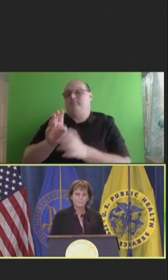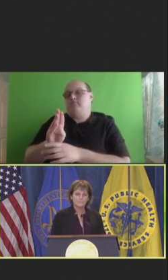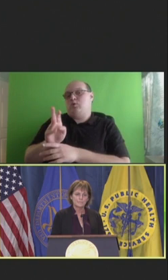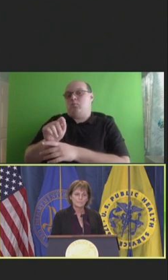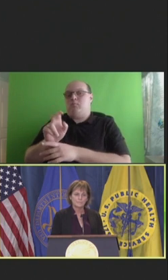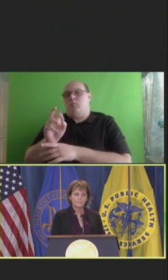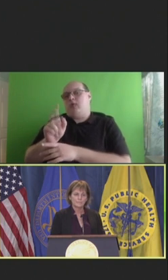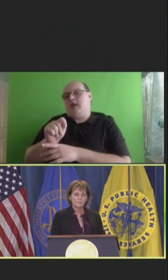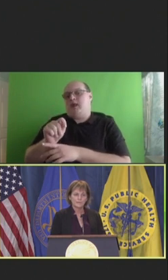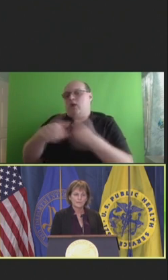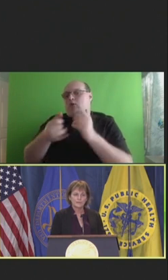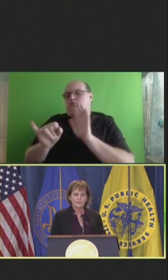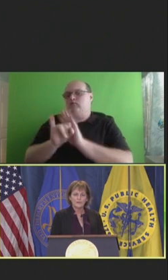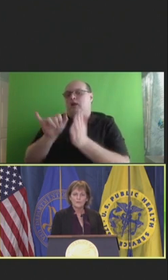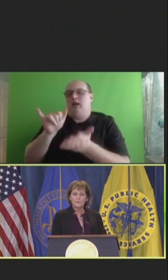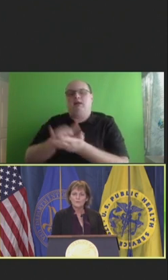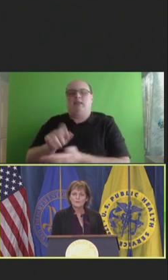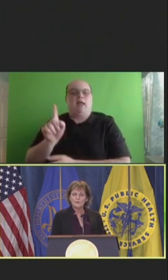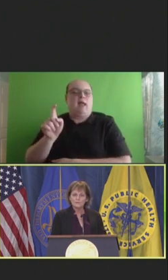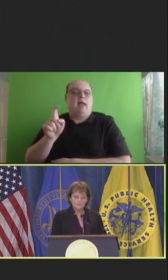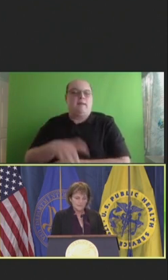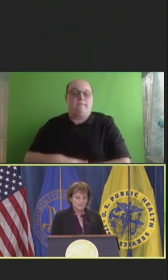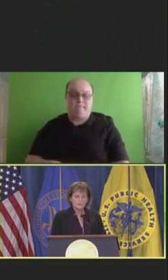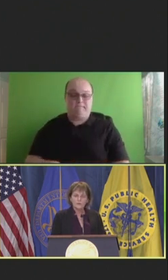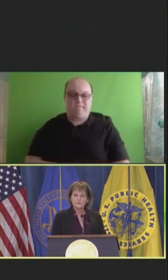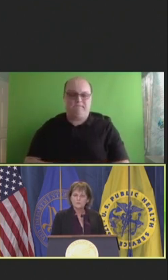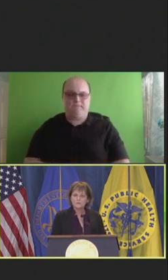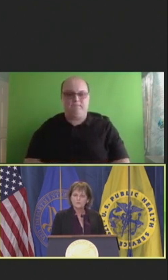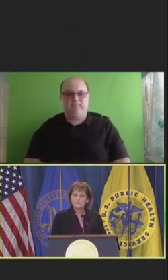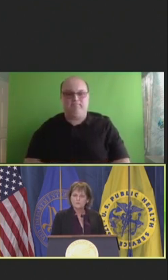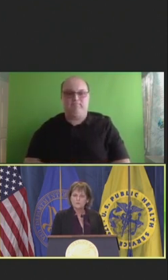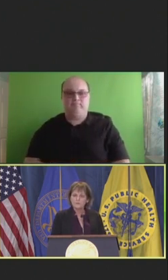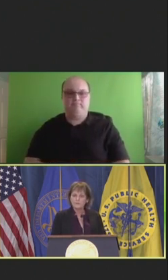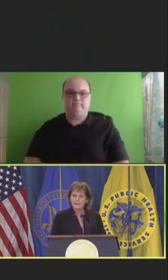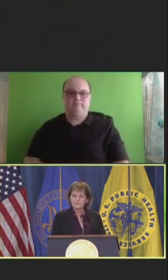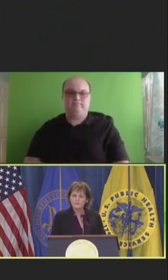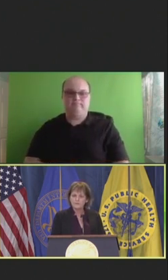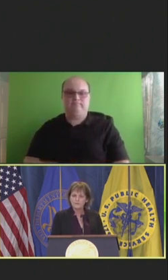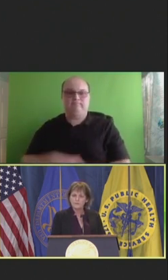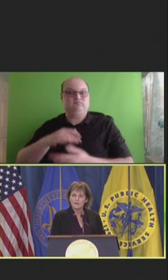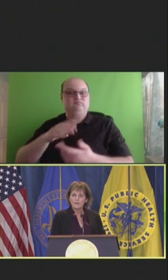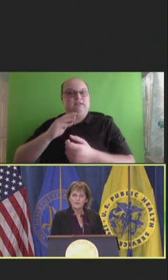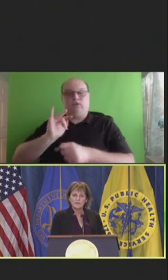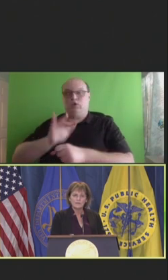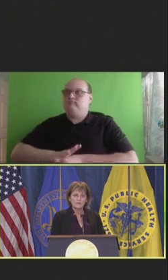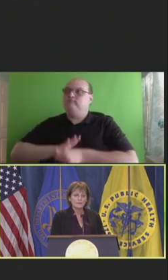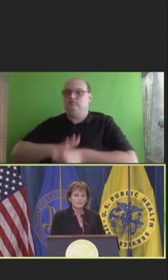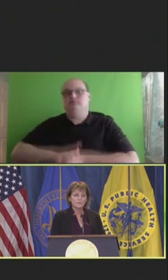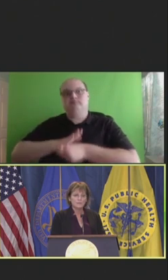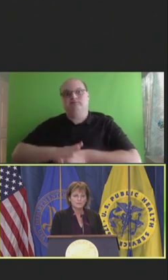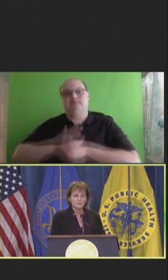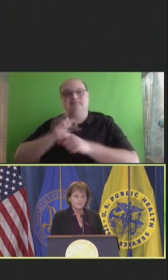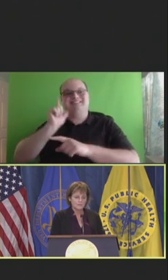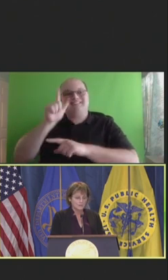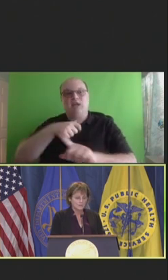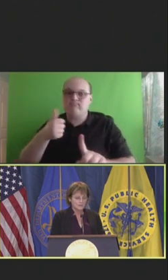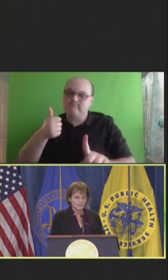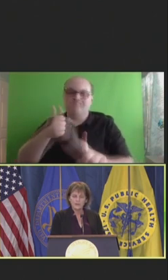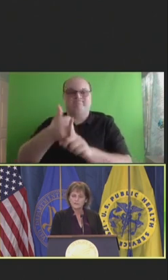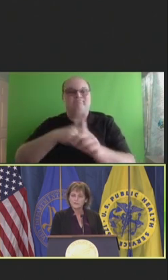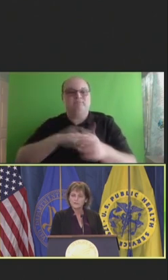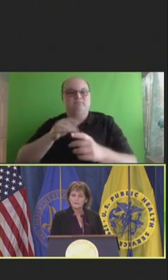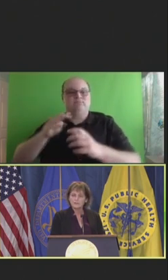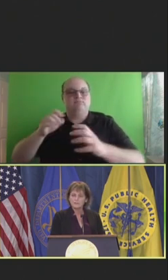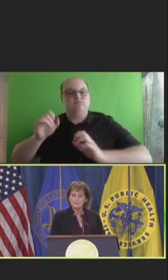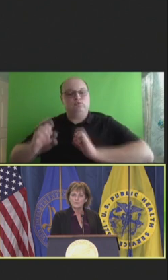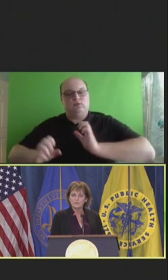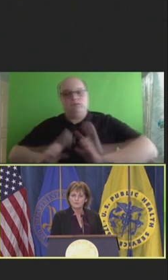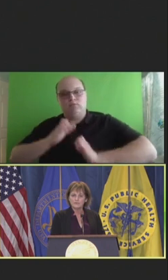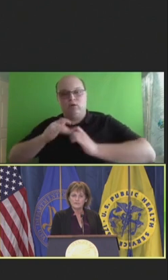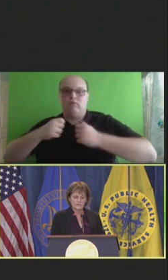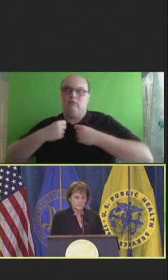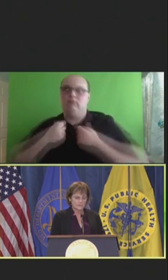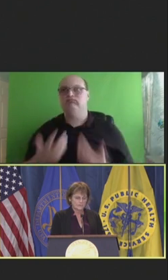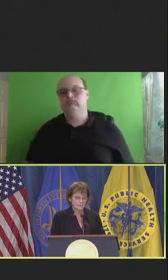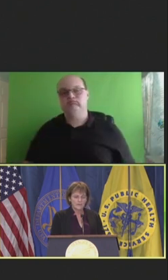Well, we know it's a long-term stress reaction that includes emotional exhaustion, depersonalization,